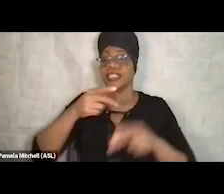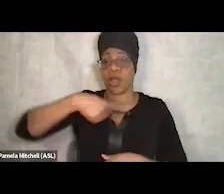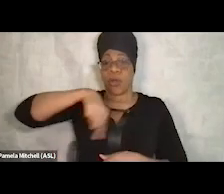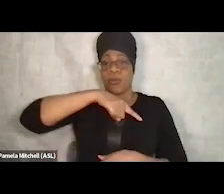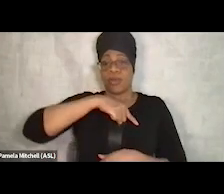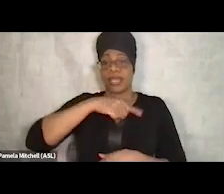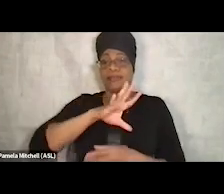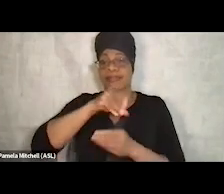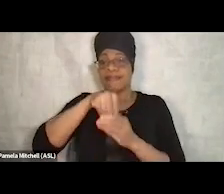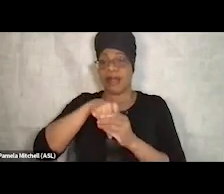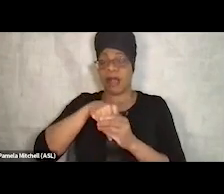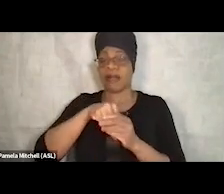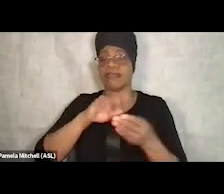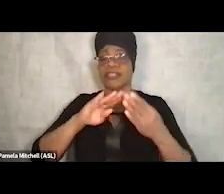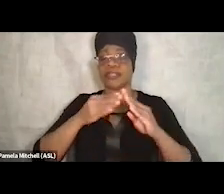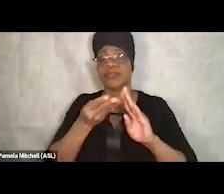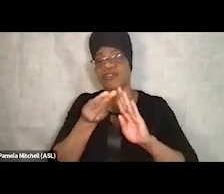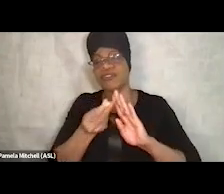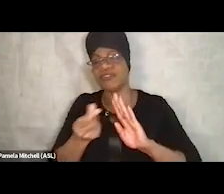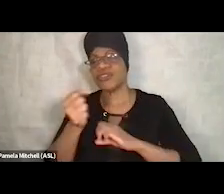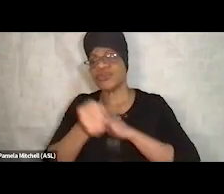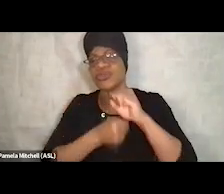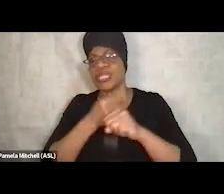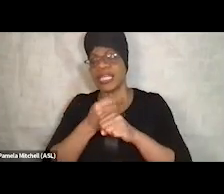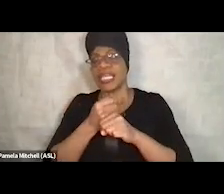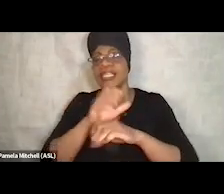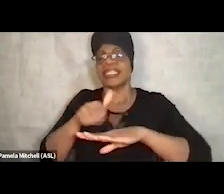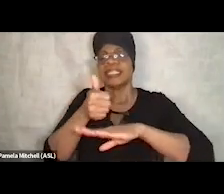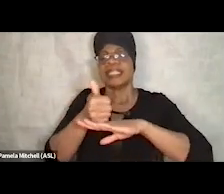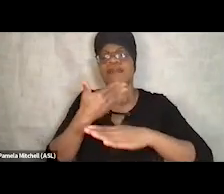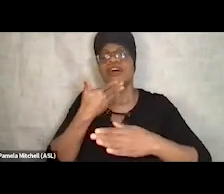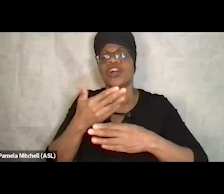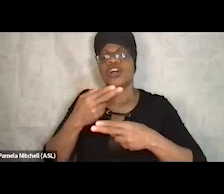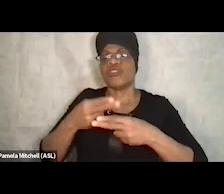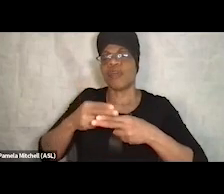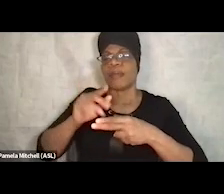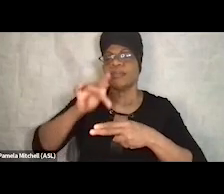and established a good reputation as a service provider, the money coming together,